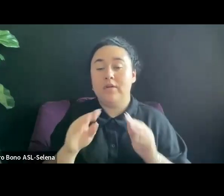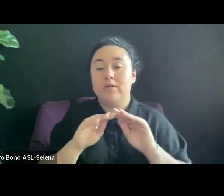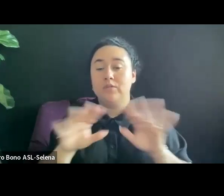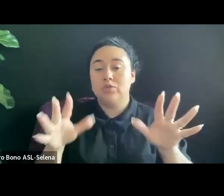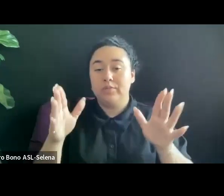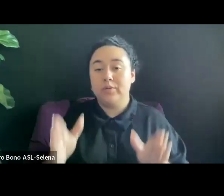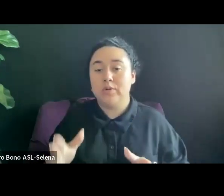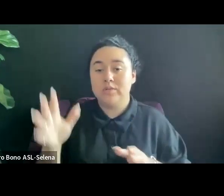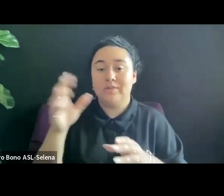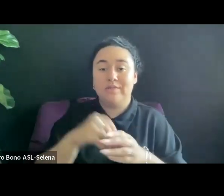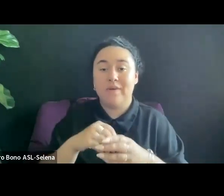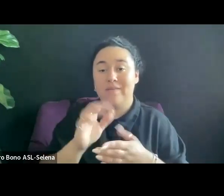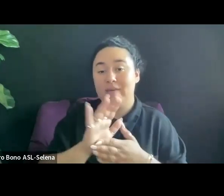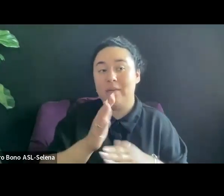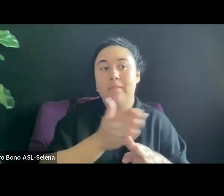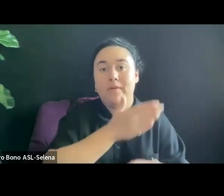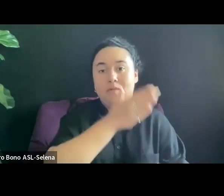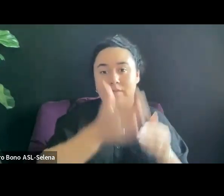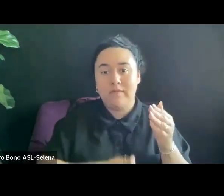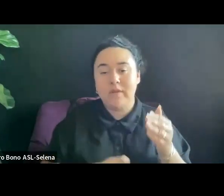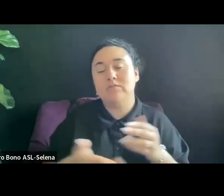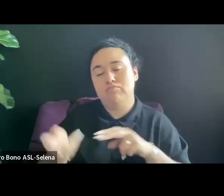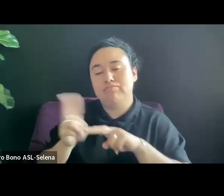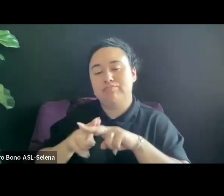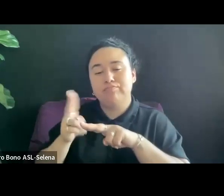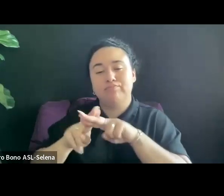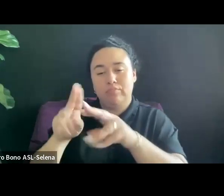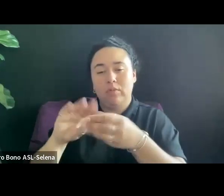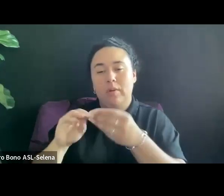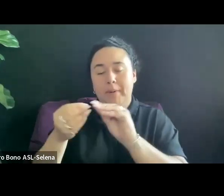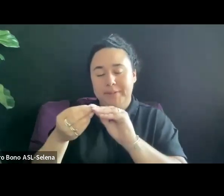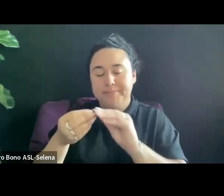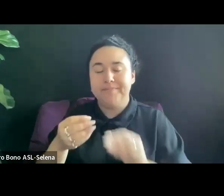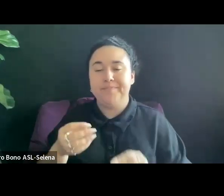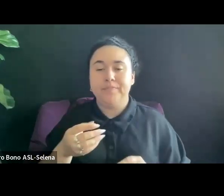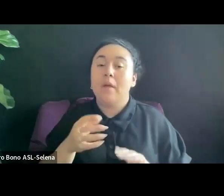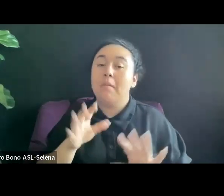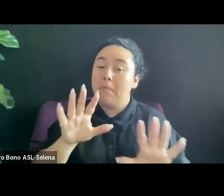INCREASING. DO YOUR RESEARCH BEFORE YOU SIGN UP BECAUSE THESE CAN BE VERY COSTLY.